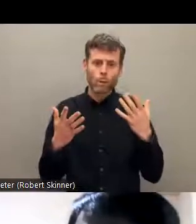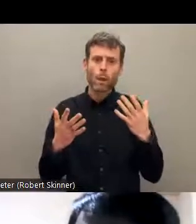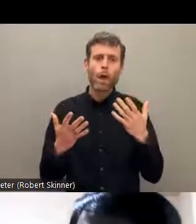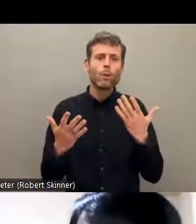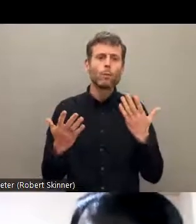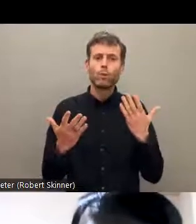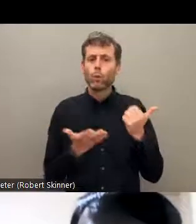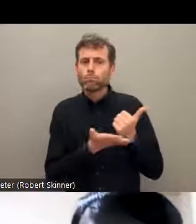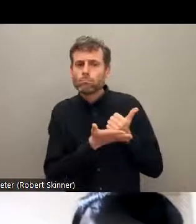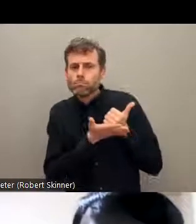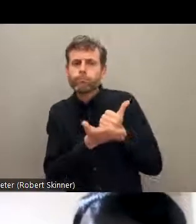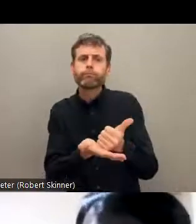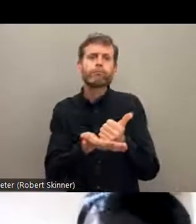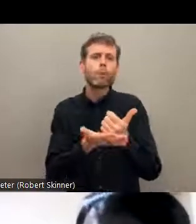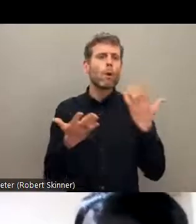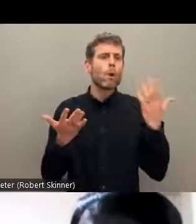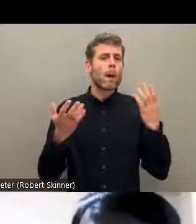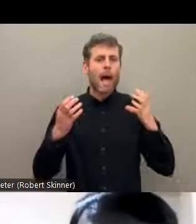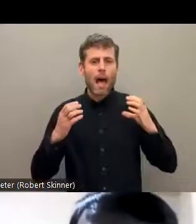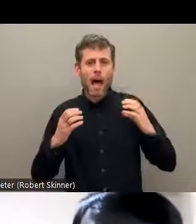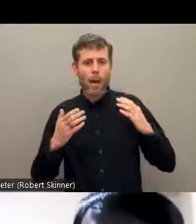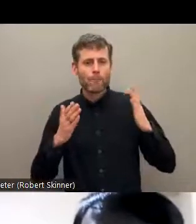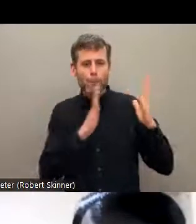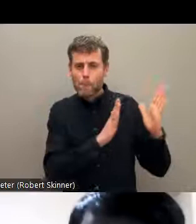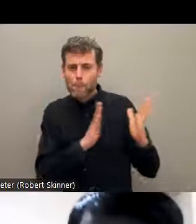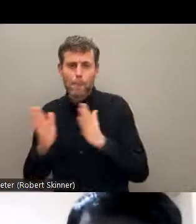intervention or any specific actions planned to address